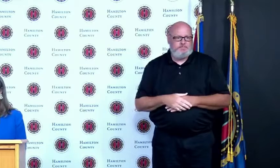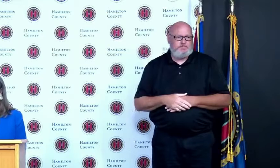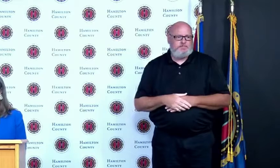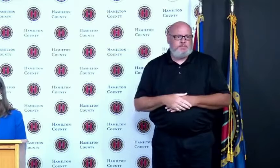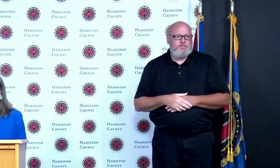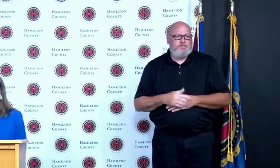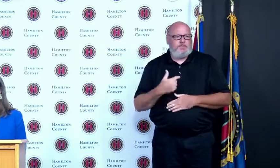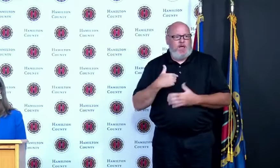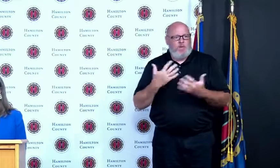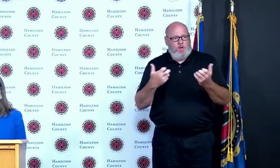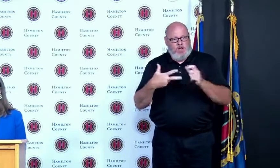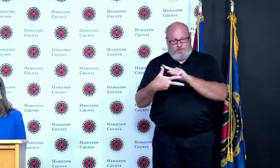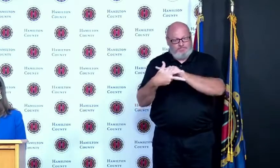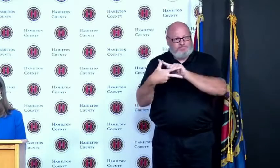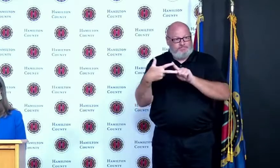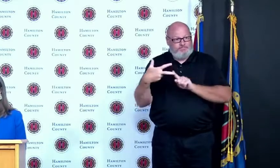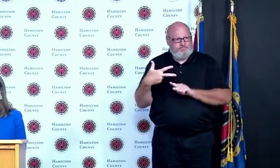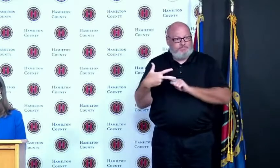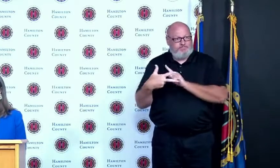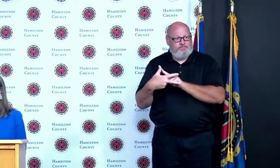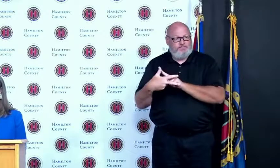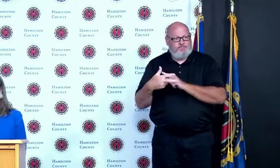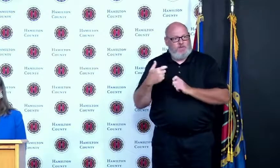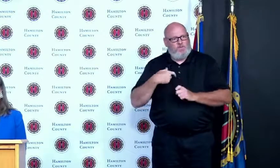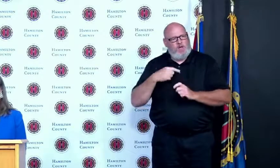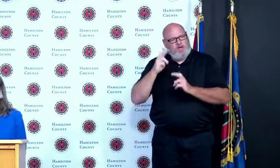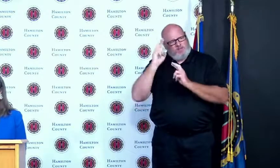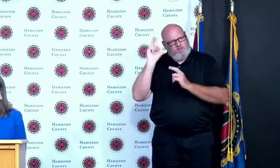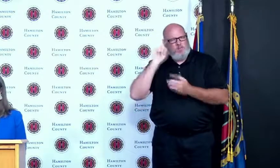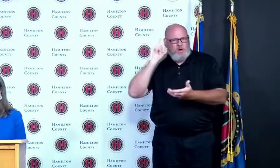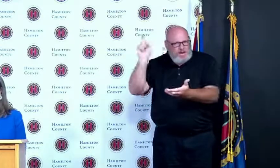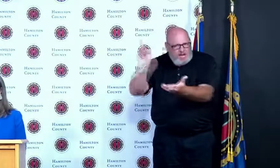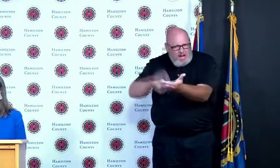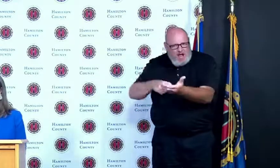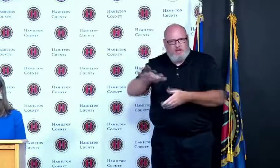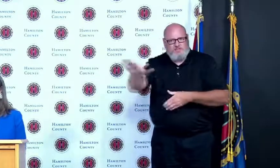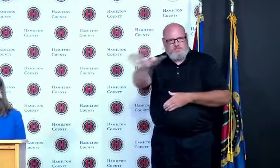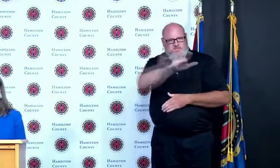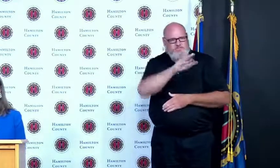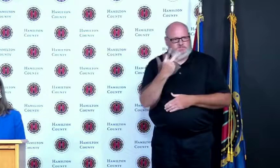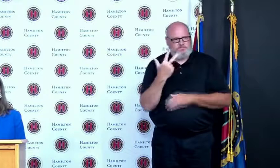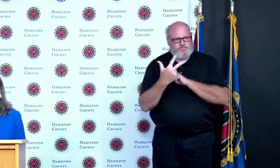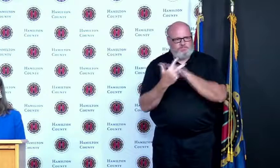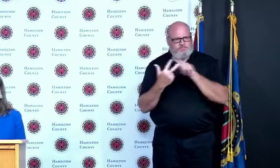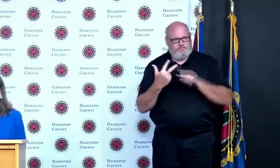soberly recognize the devastating toll this virus has taken and continues to take on our community